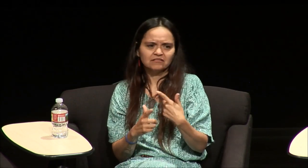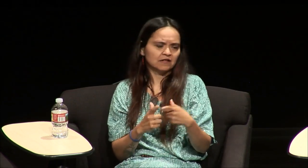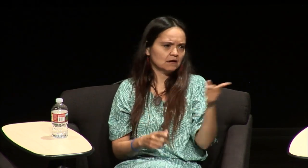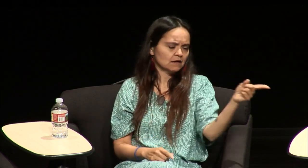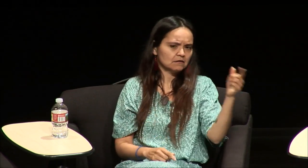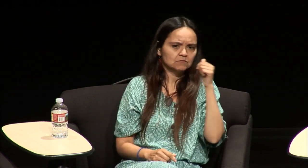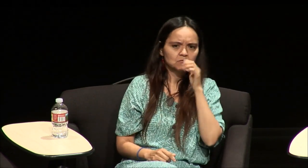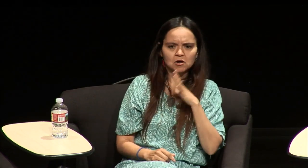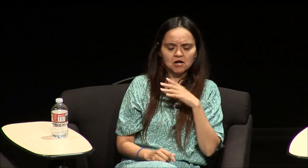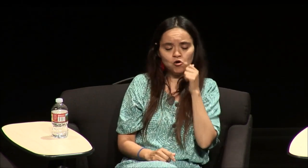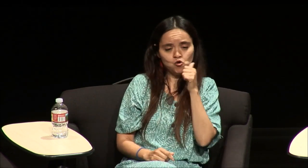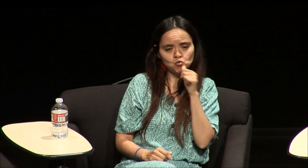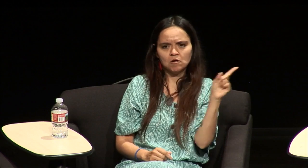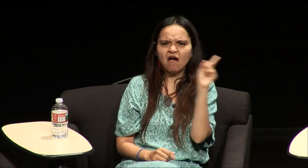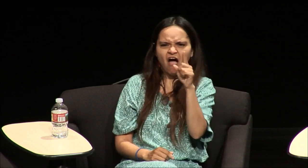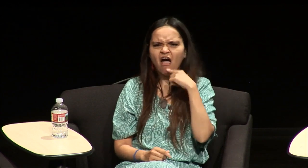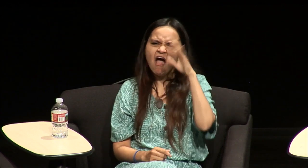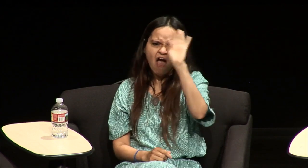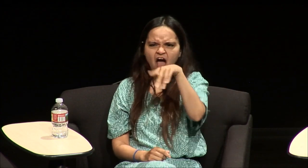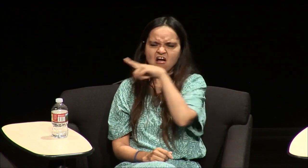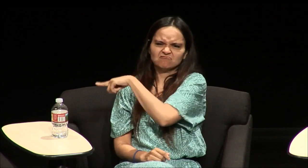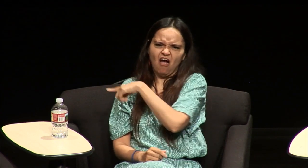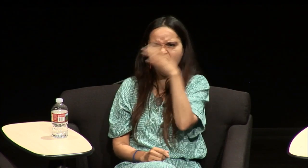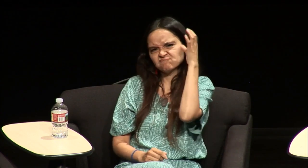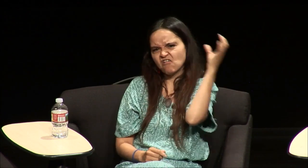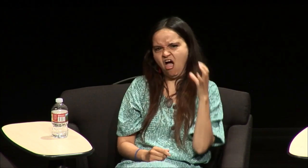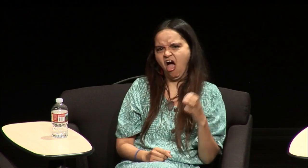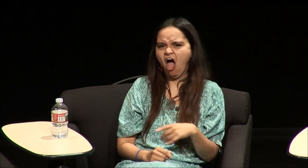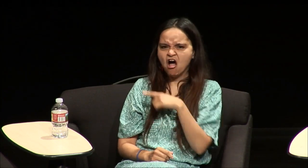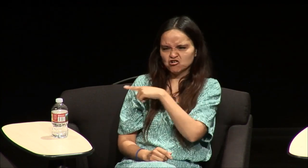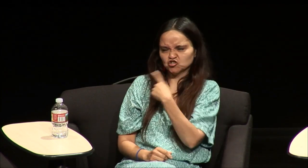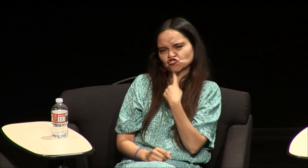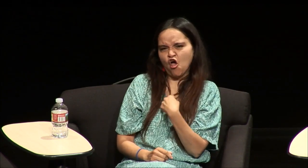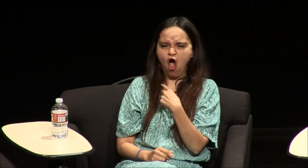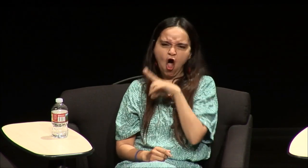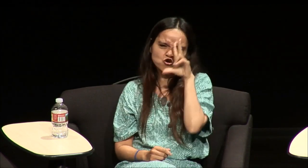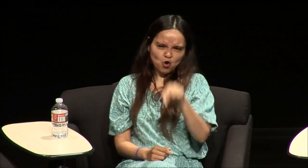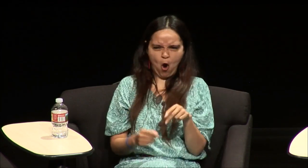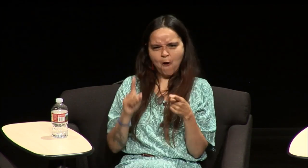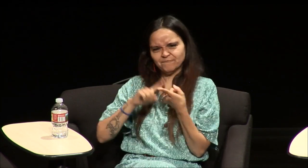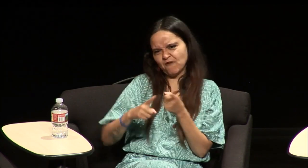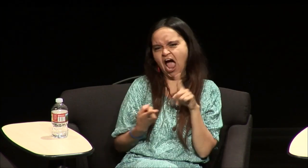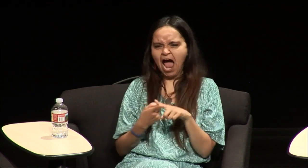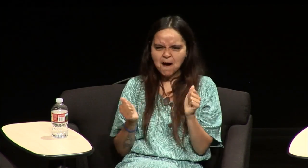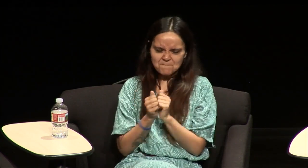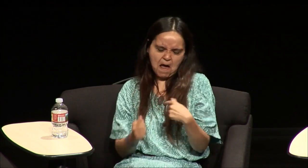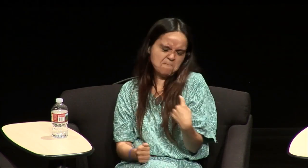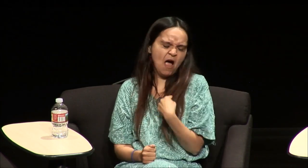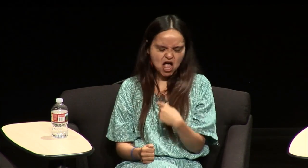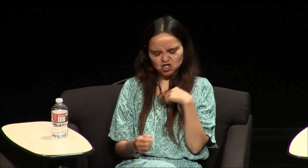the girl she went up to the teacher and she said "Oh Claudia she told me not to